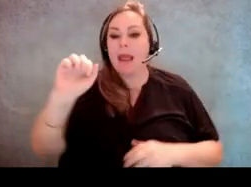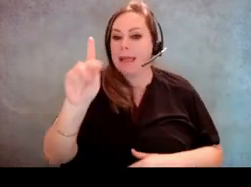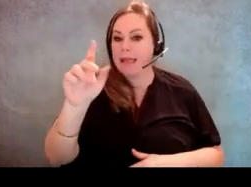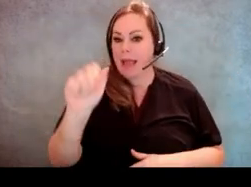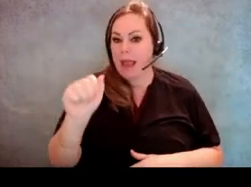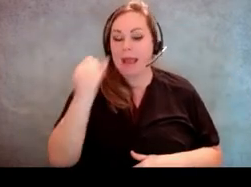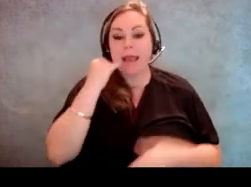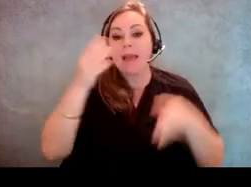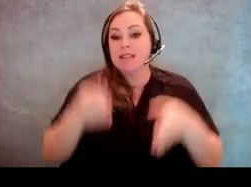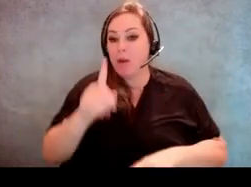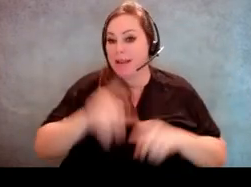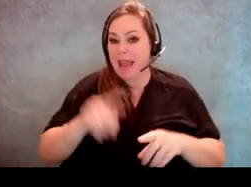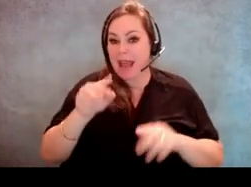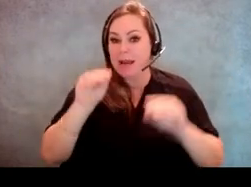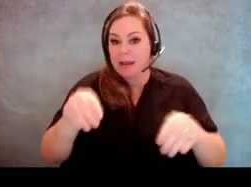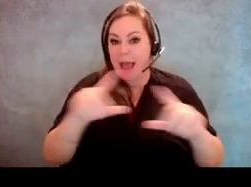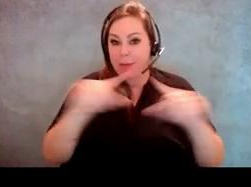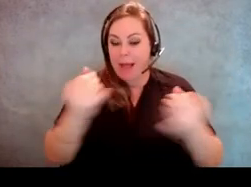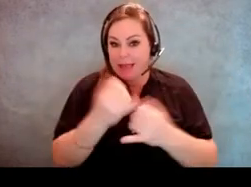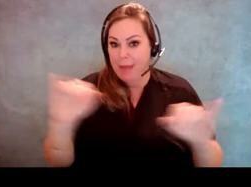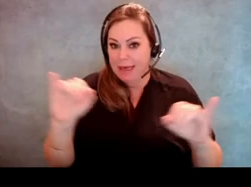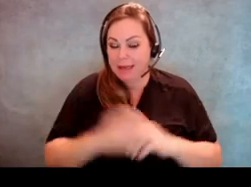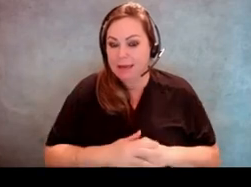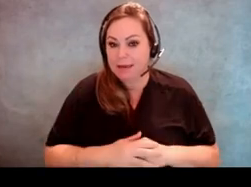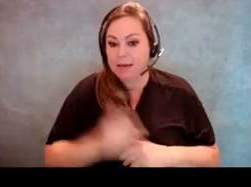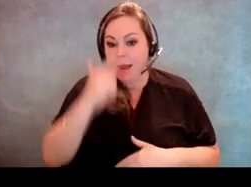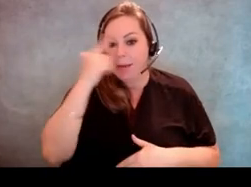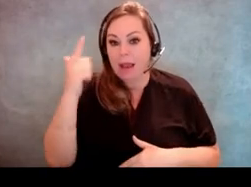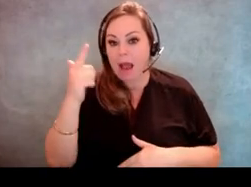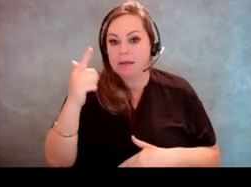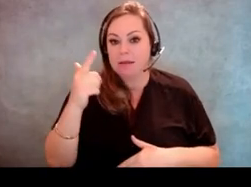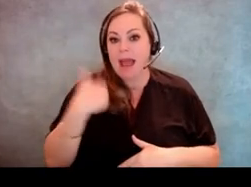if someone cannot cast their ballot independently because of their support needs,